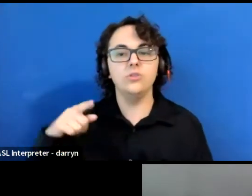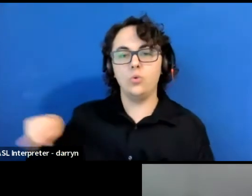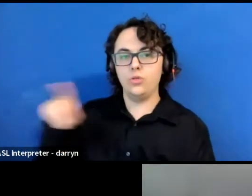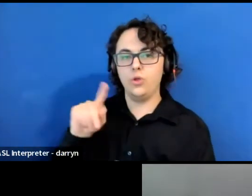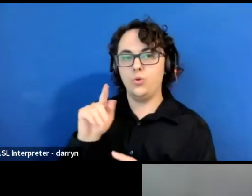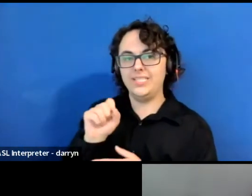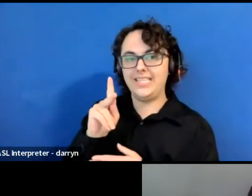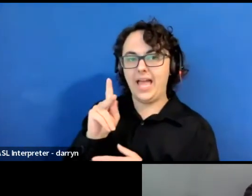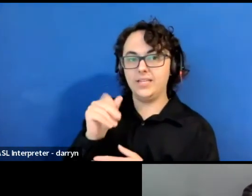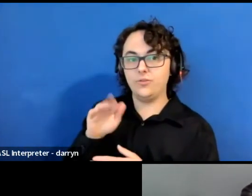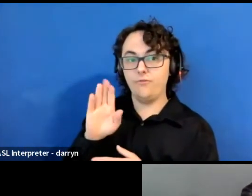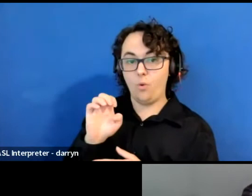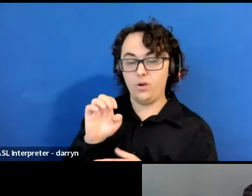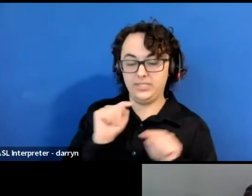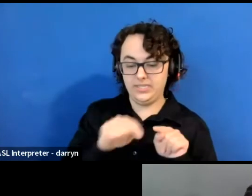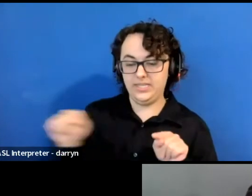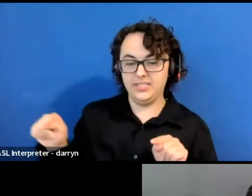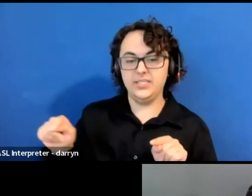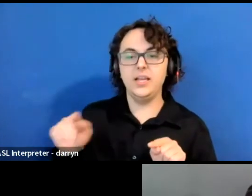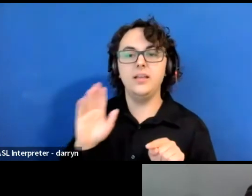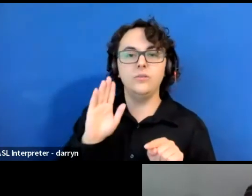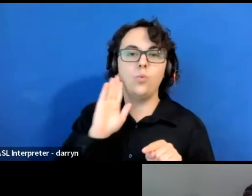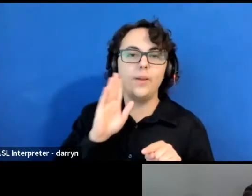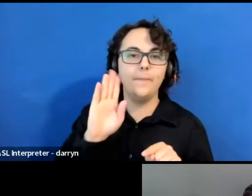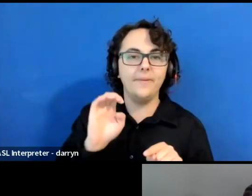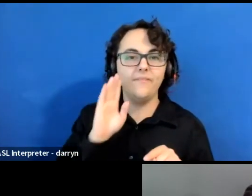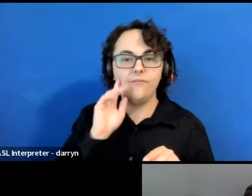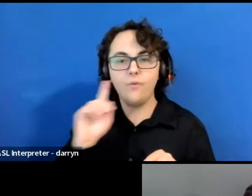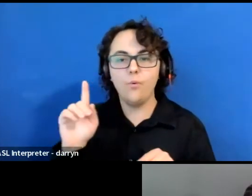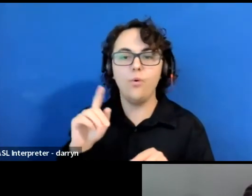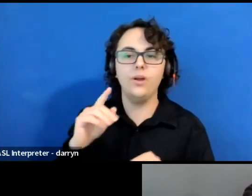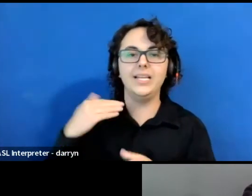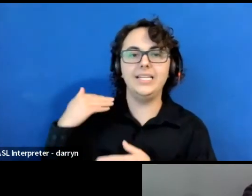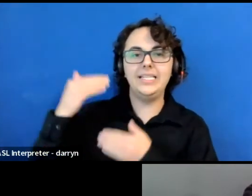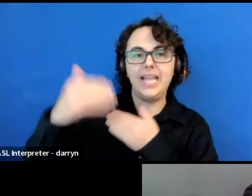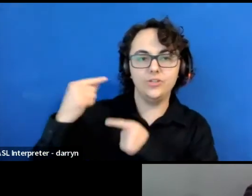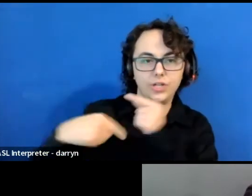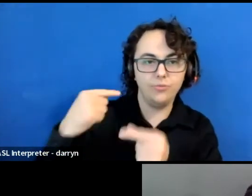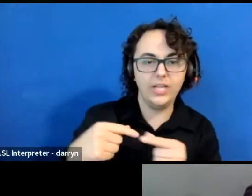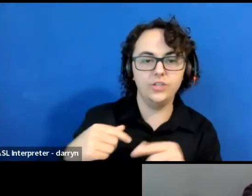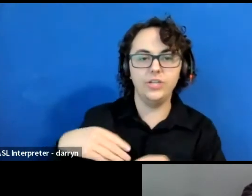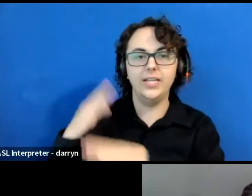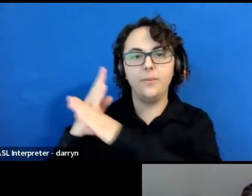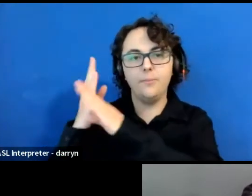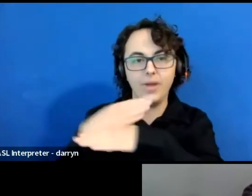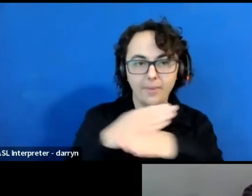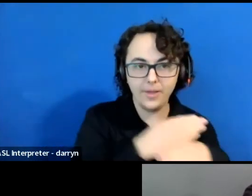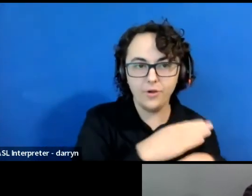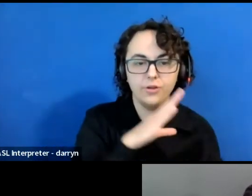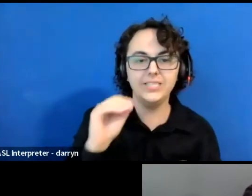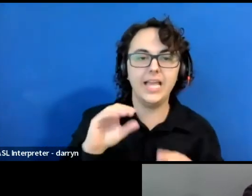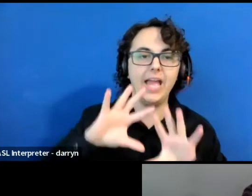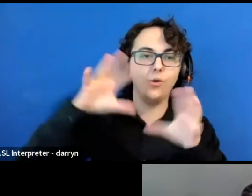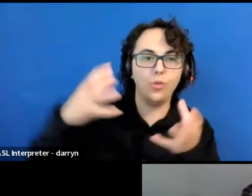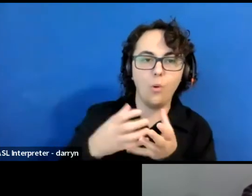our next generation, breaking barriers and global connectivity task forces.